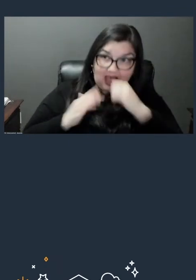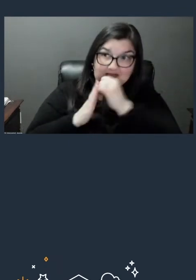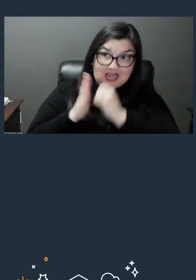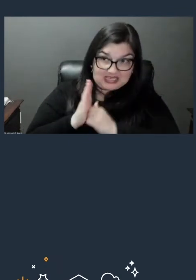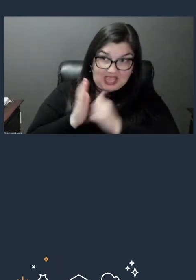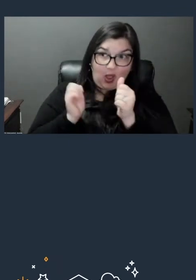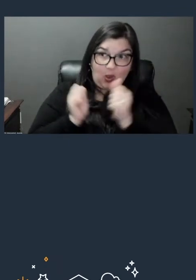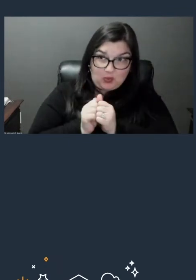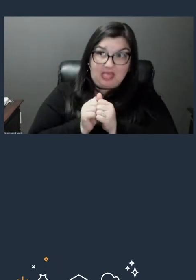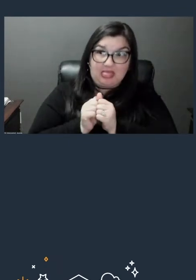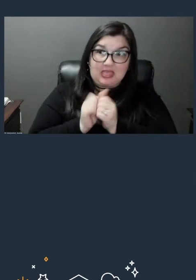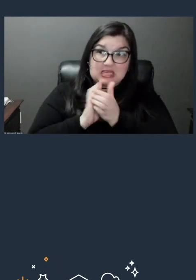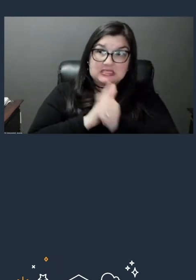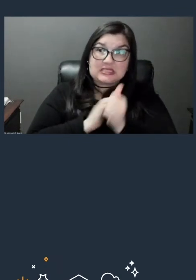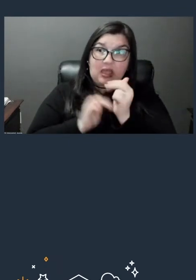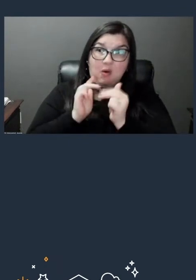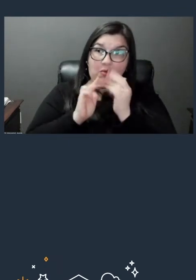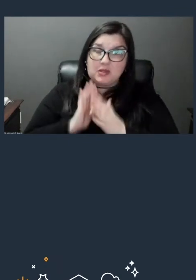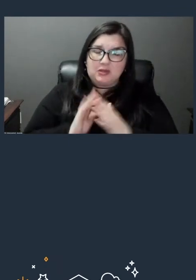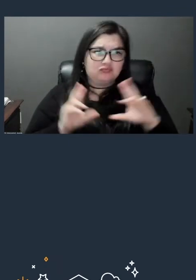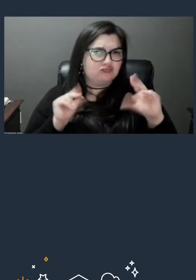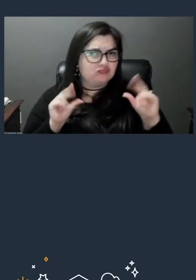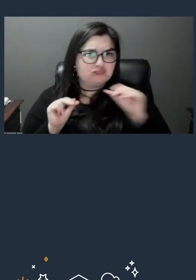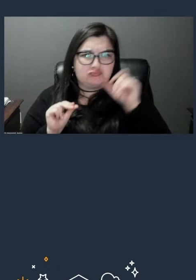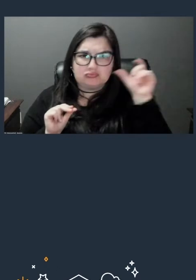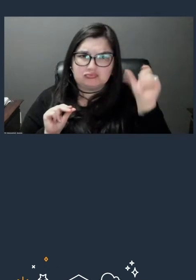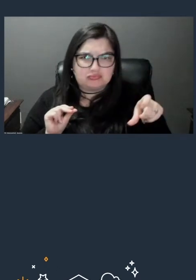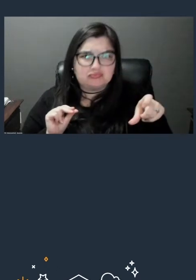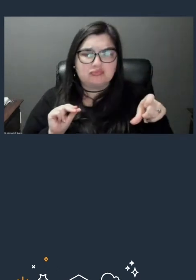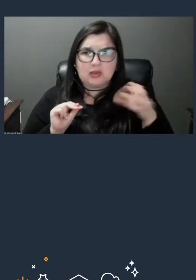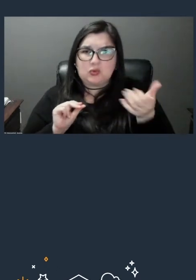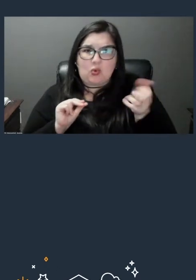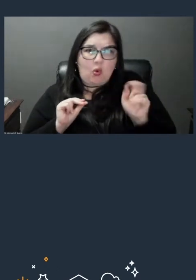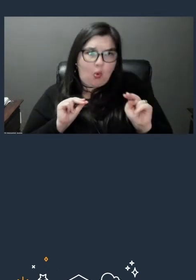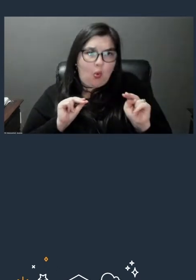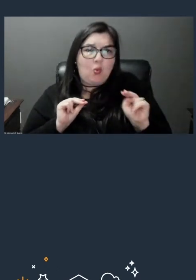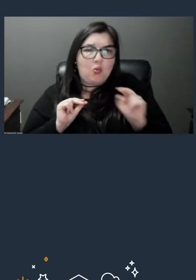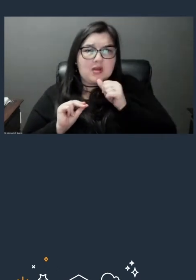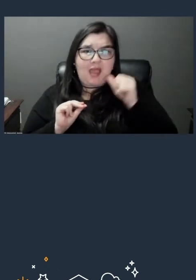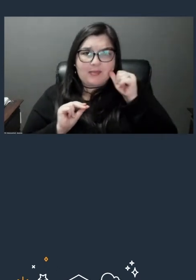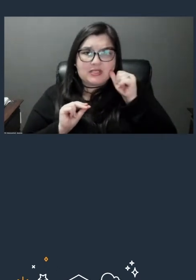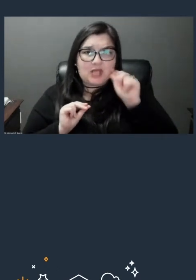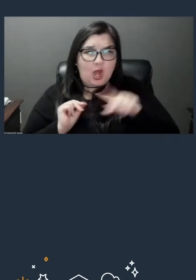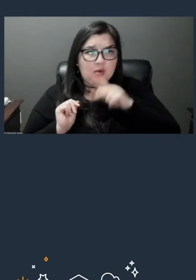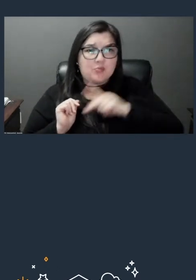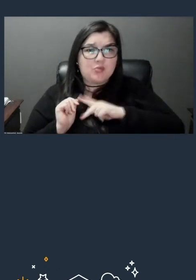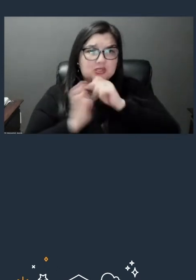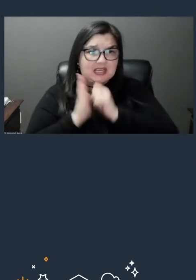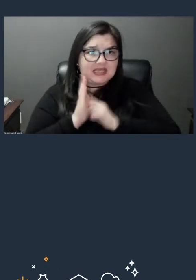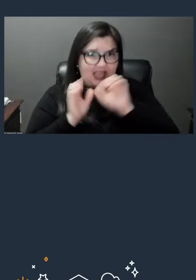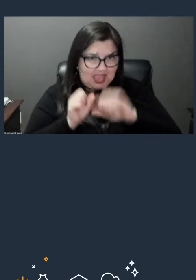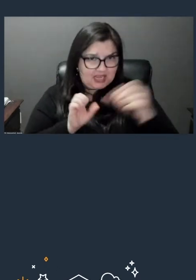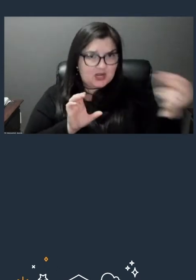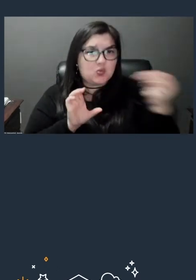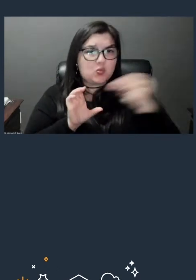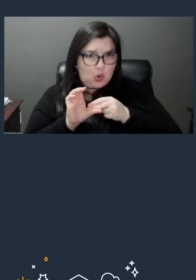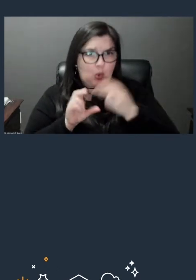Not at all, so you can have your own Amazon personal account and you can enroll using your personal account to get access to that learning plan,